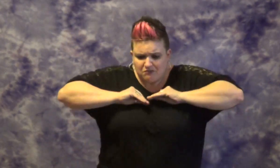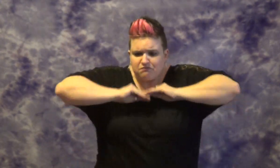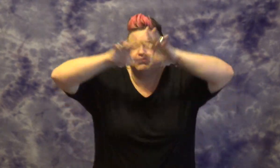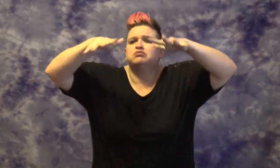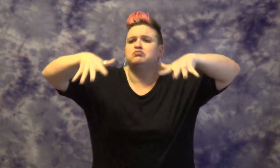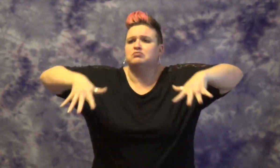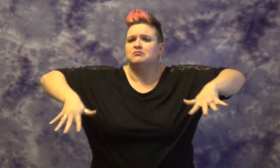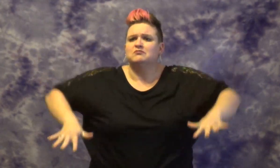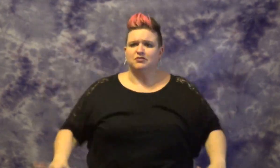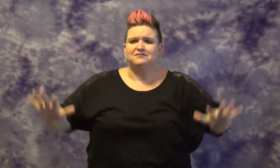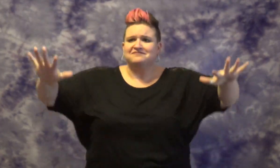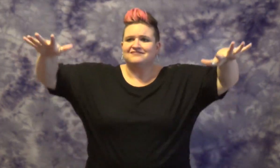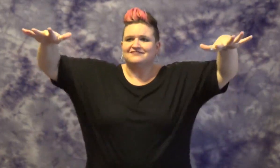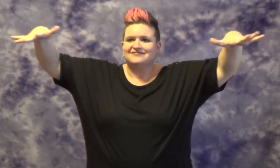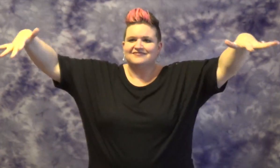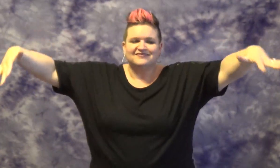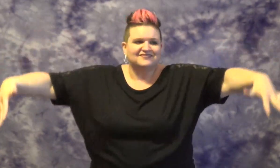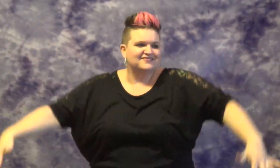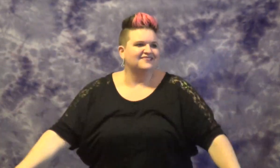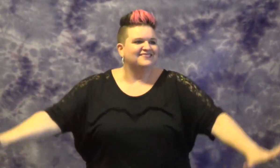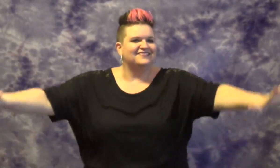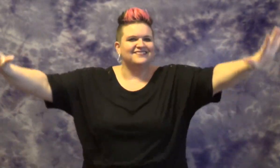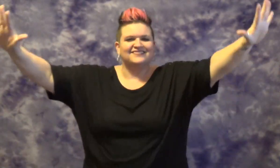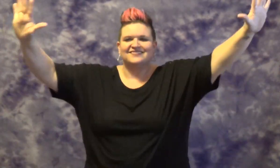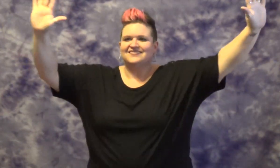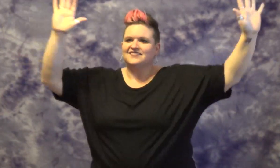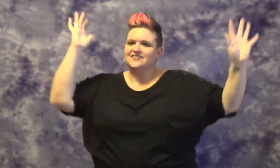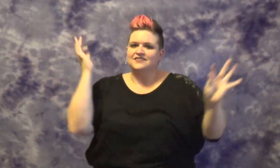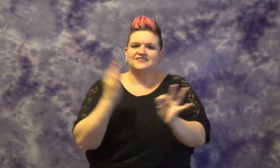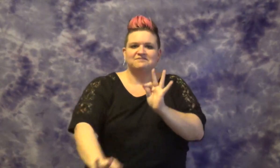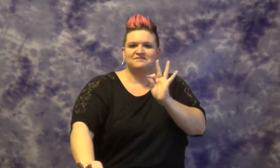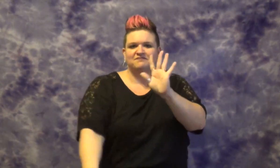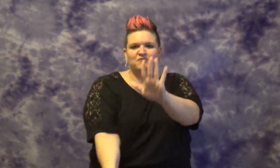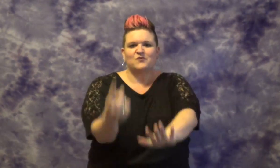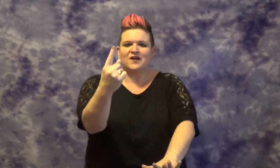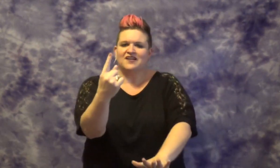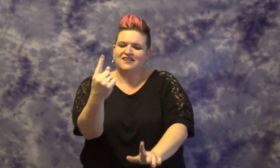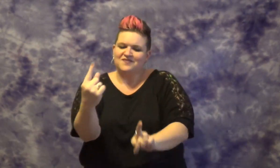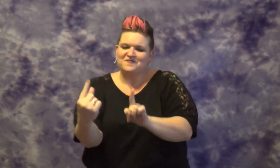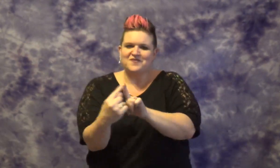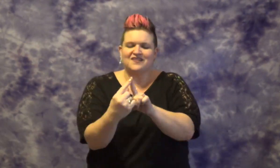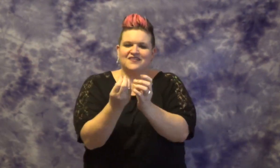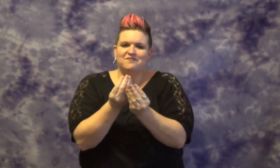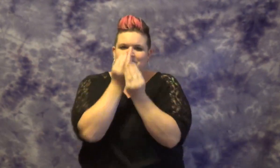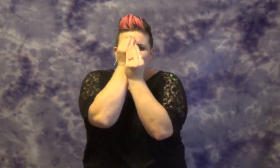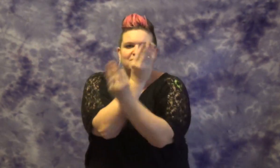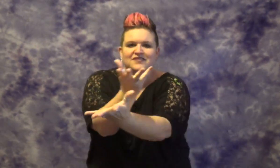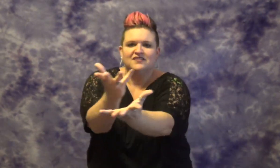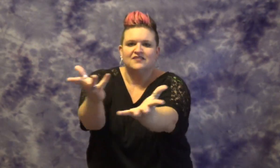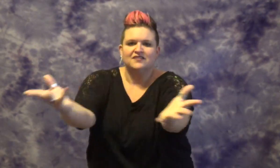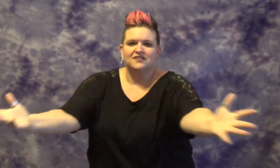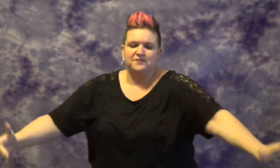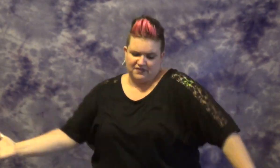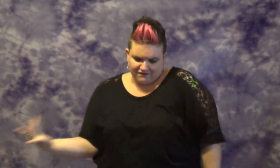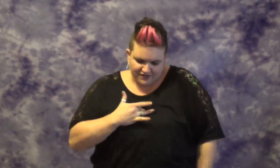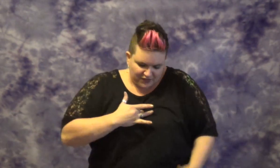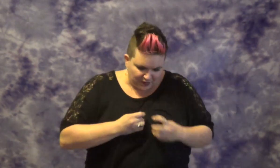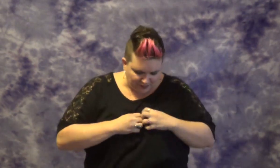HEART SPREAD WAVES SIMPLE ONE WORD INFORM ALL TOUCH HEART HEART OPENS